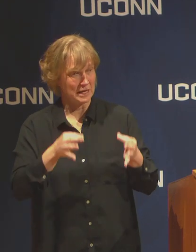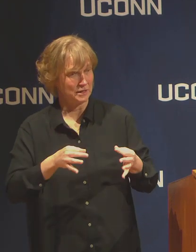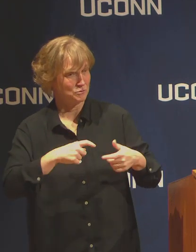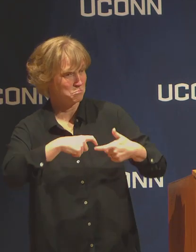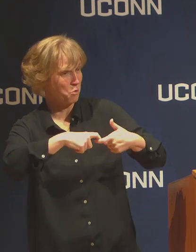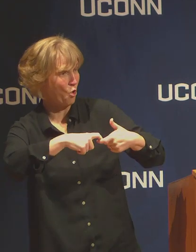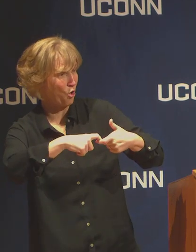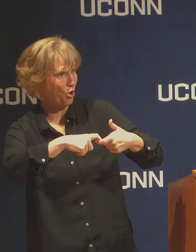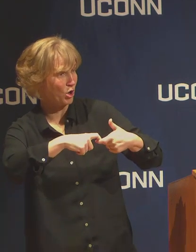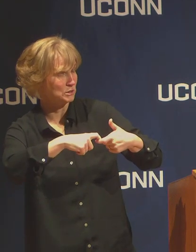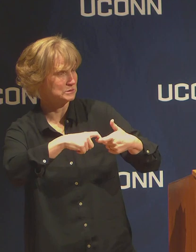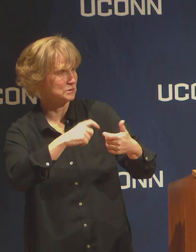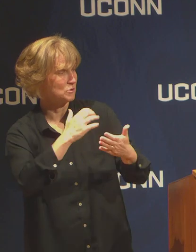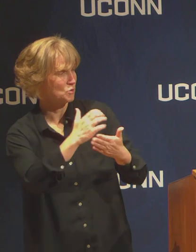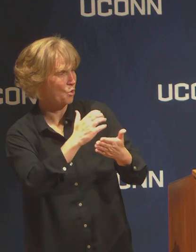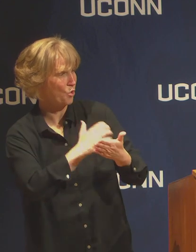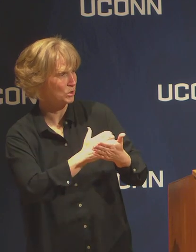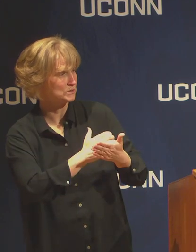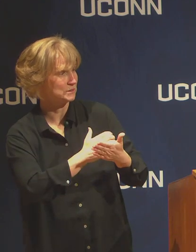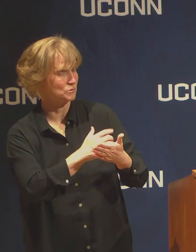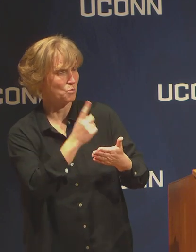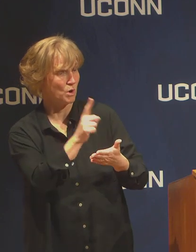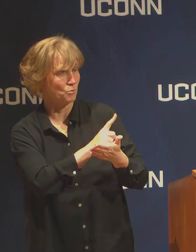an additional week beyond spring break?